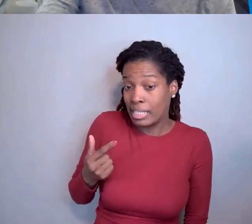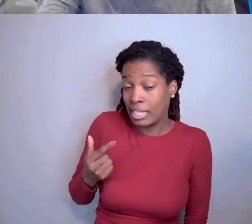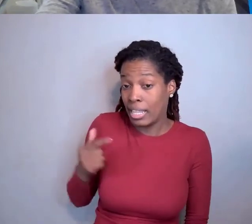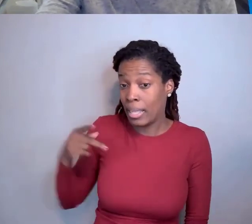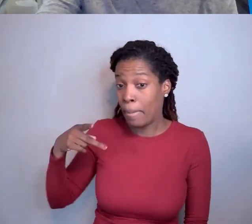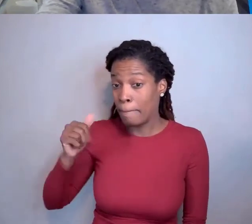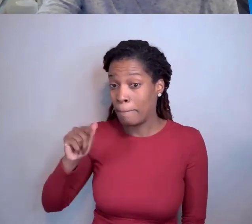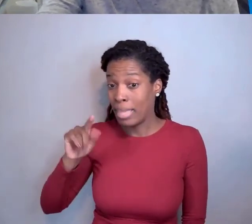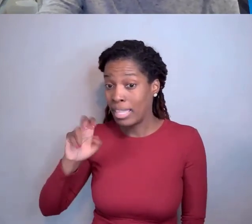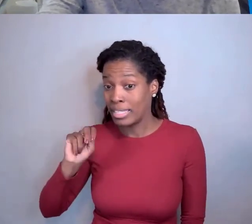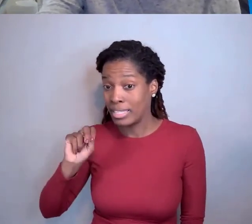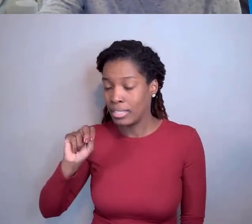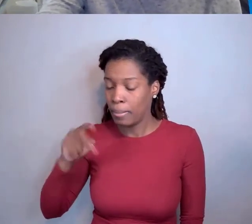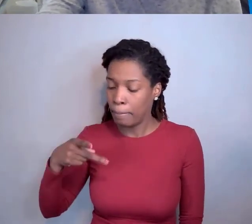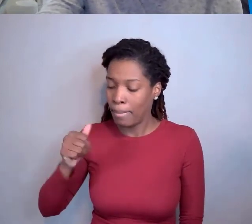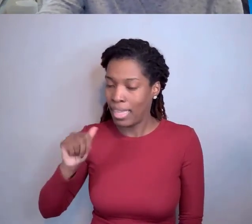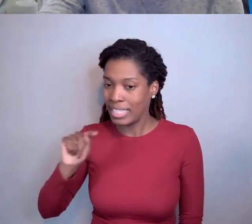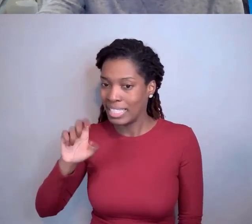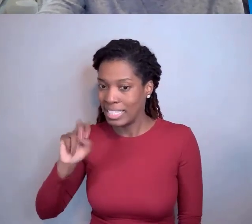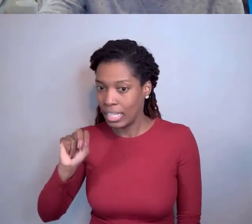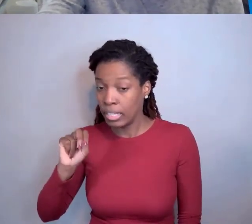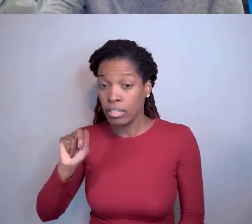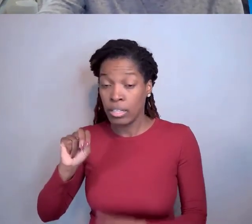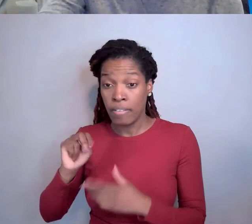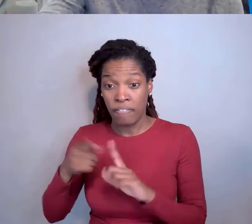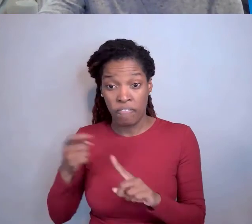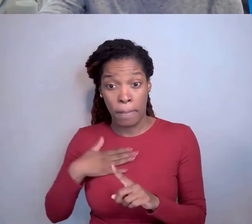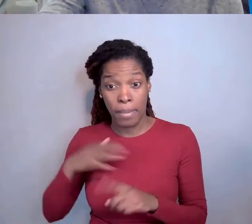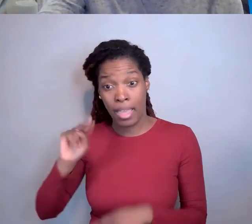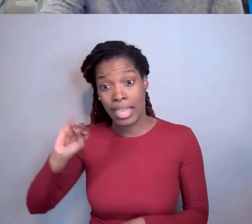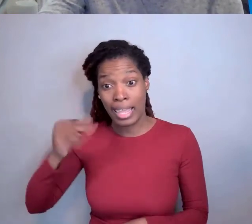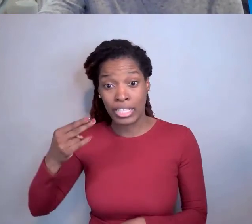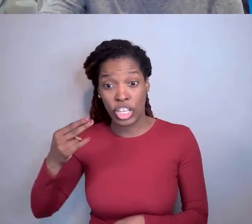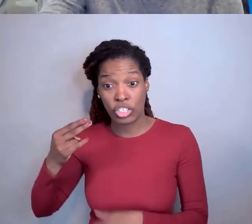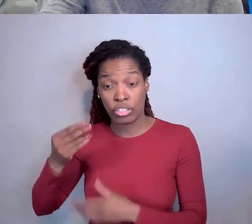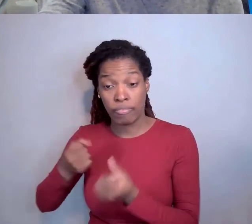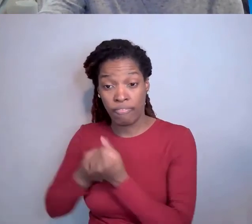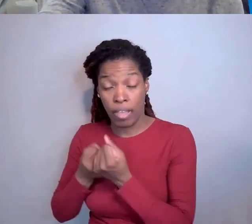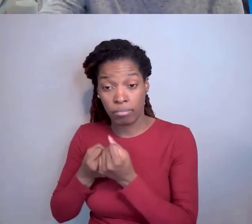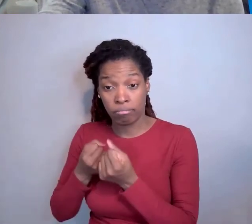which was submitted through my university. Should we report it to iEdison, and who should report it?